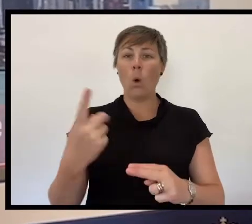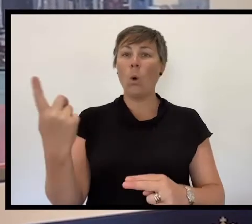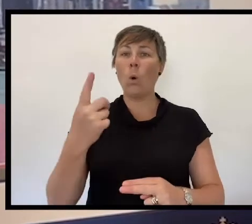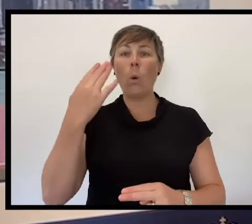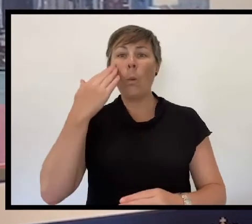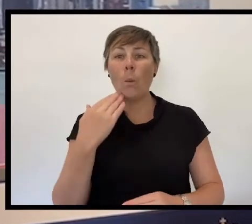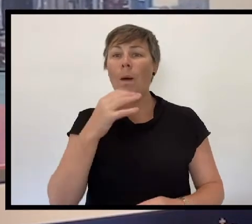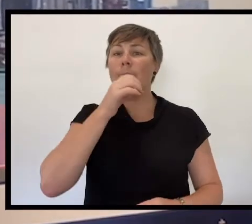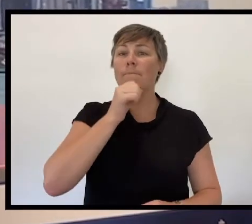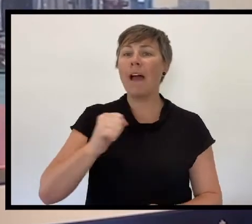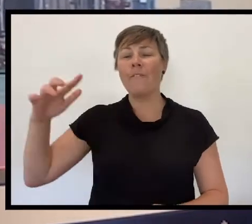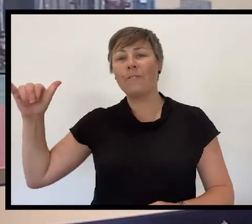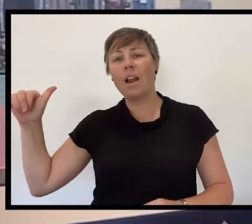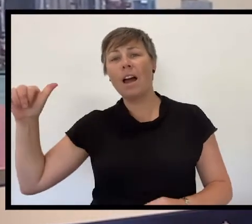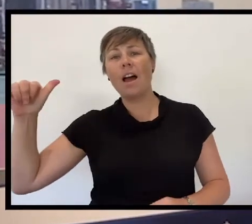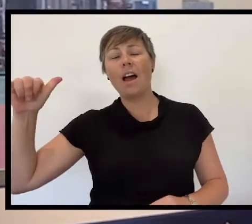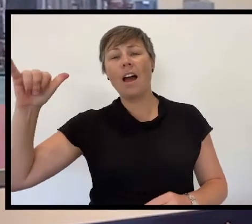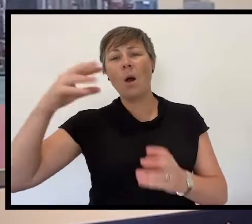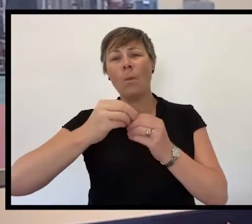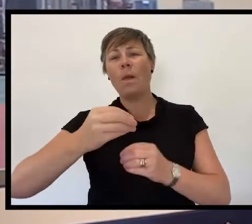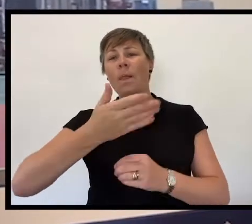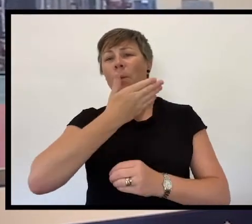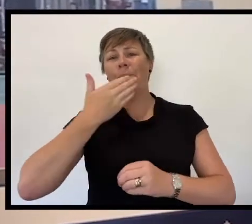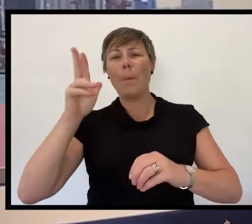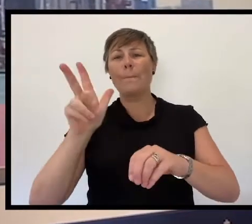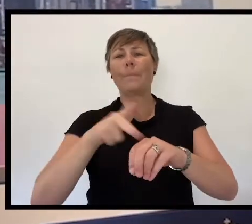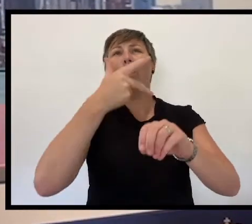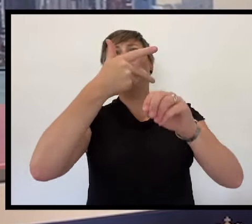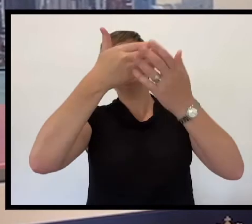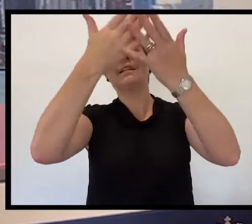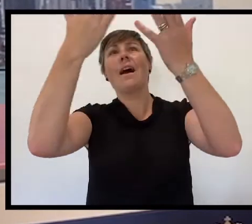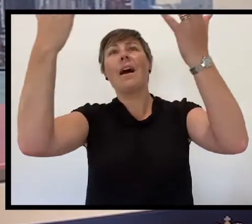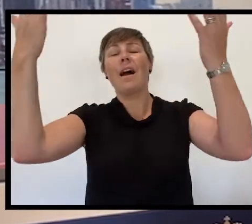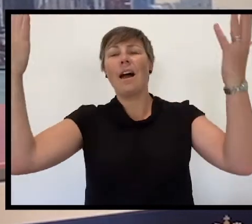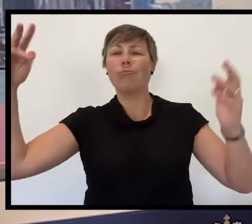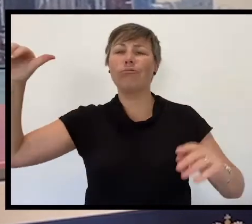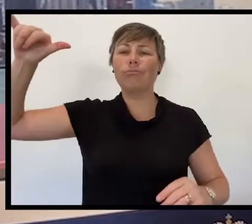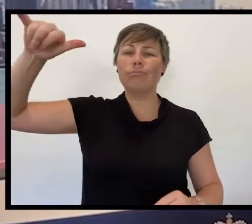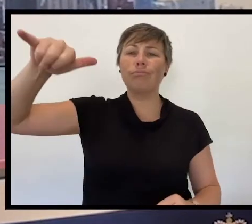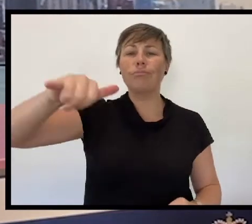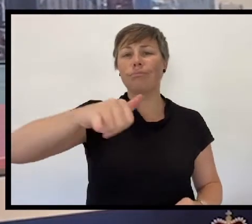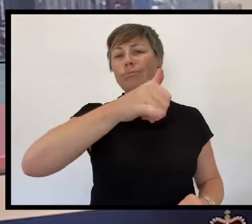up, up the long delirious burning blue I've topped the windswept heights with easy grace